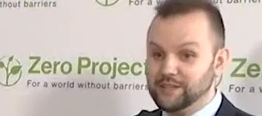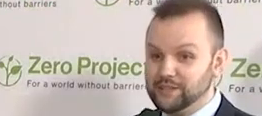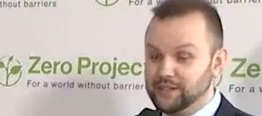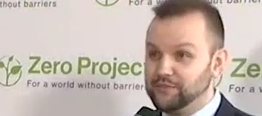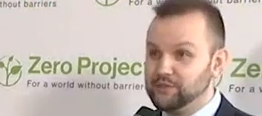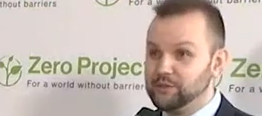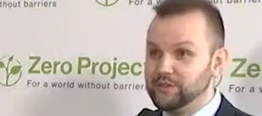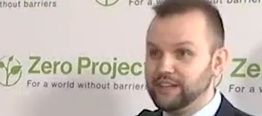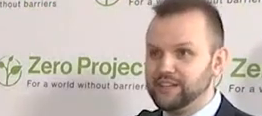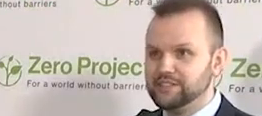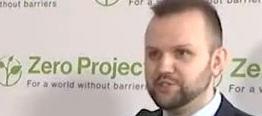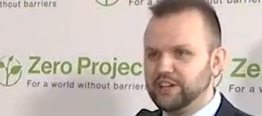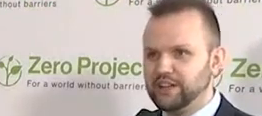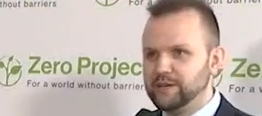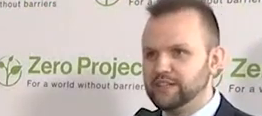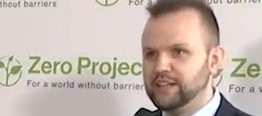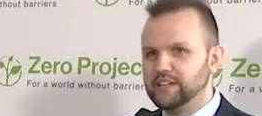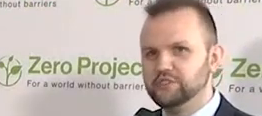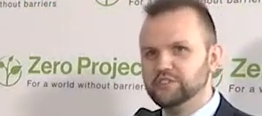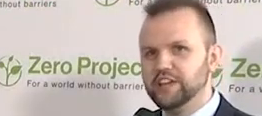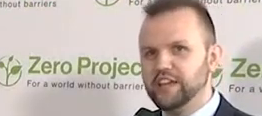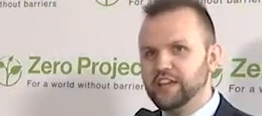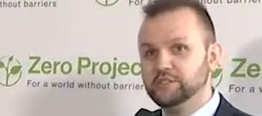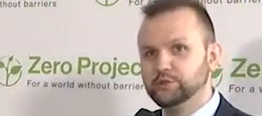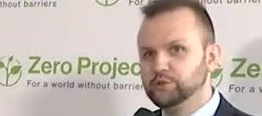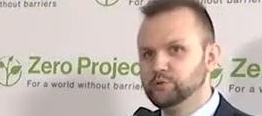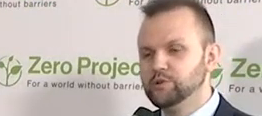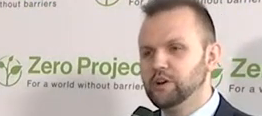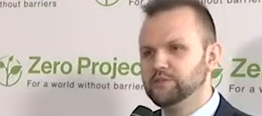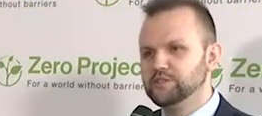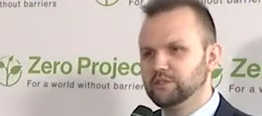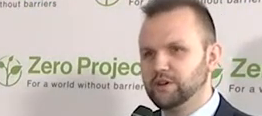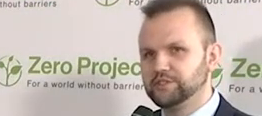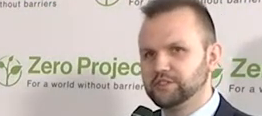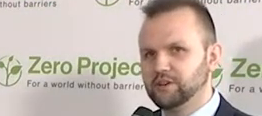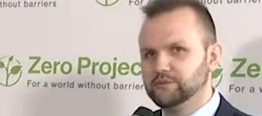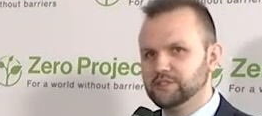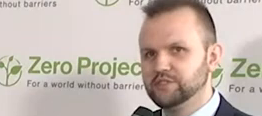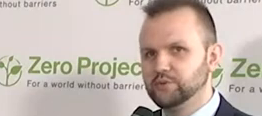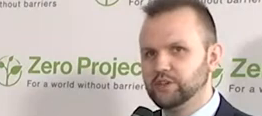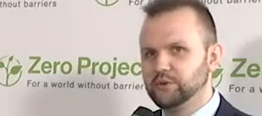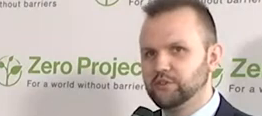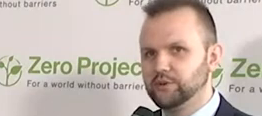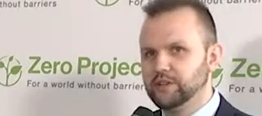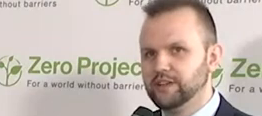Good afternoon ladies and gentlemen. Day two of the Zero Project Conference 2023.